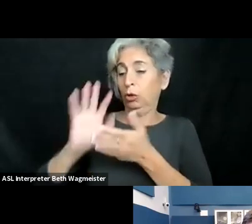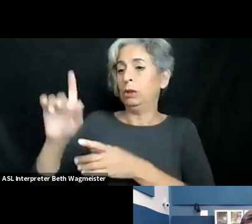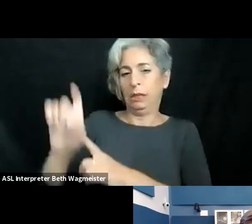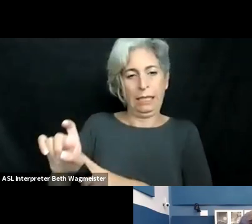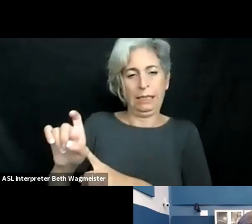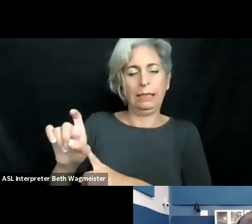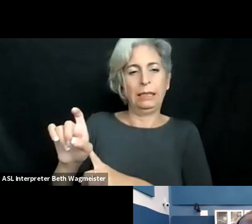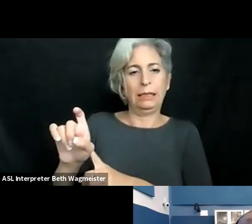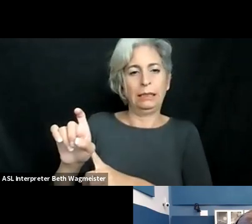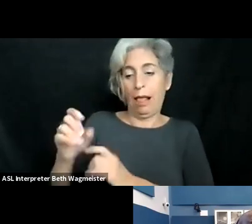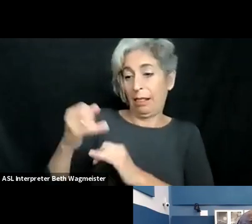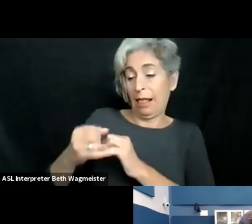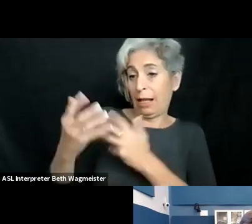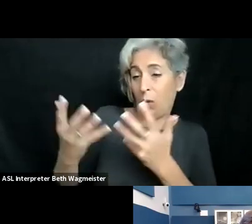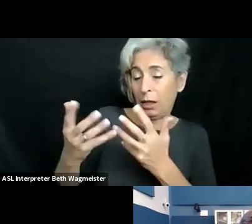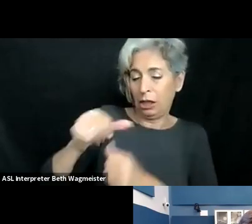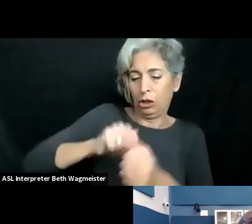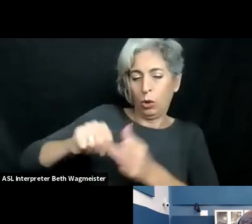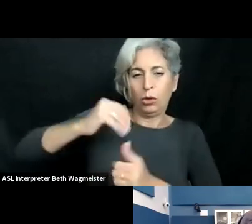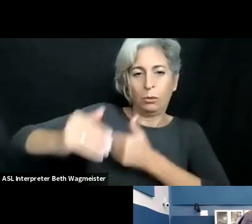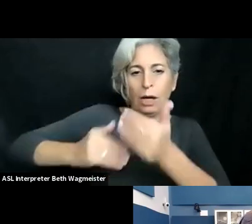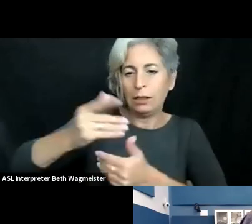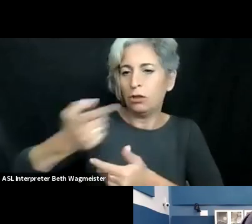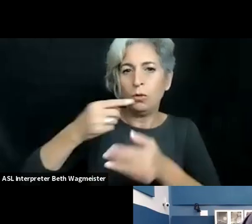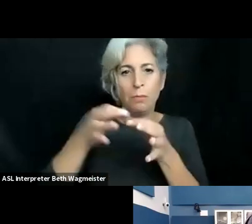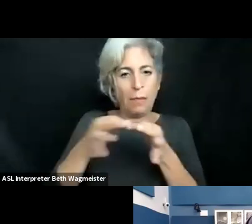effective solutions and adapting them to the needs of our students.